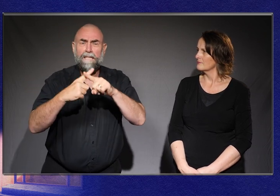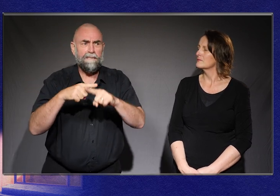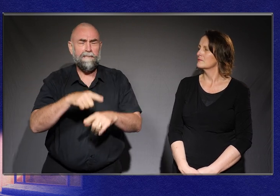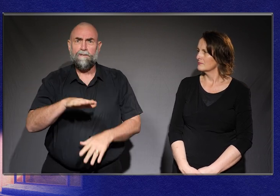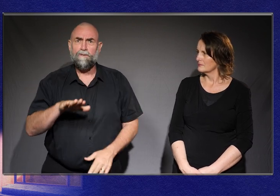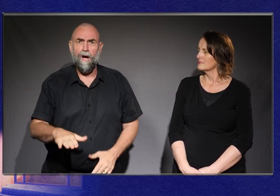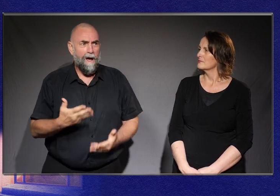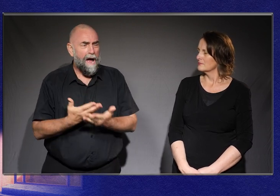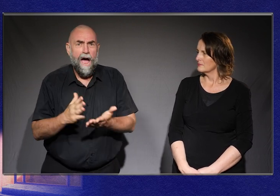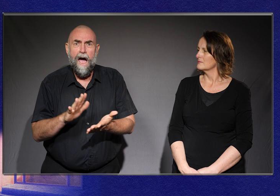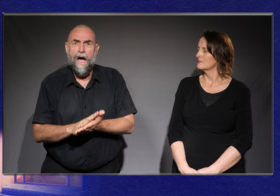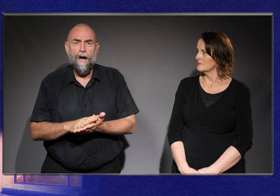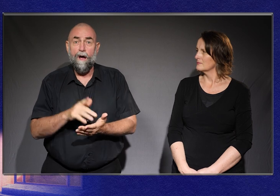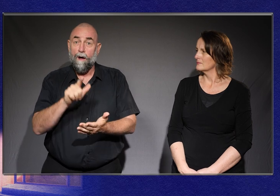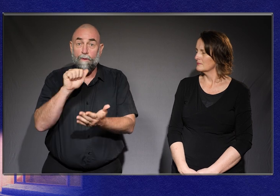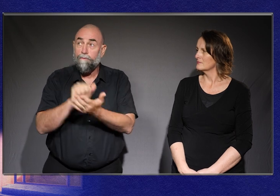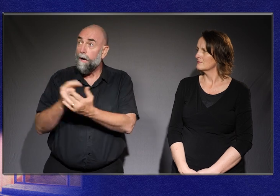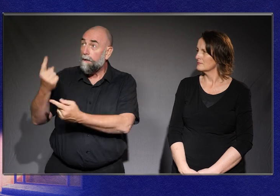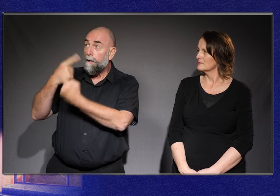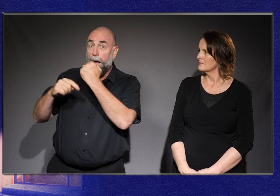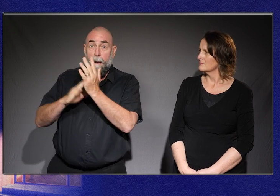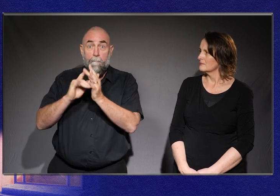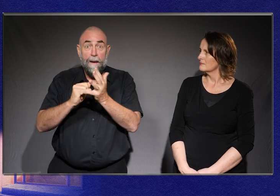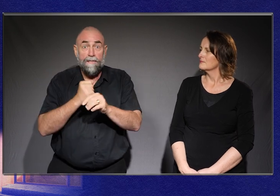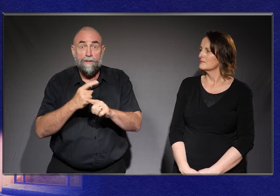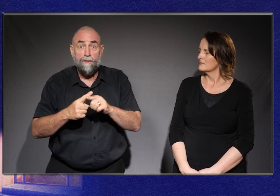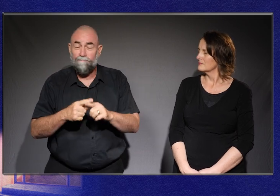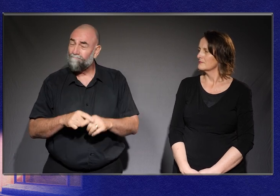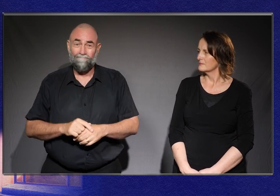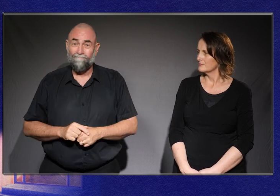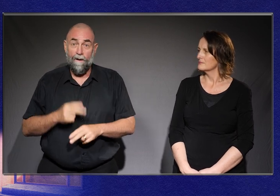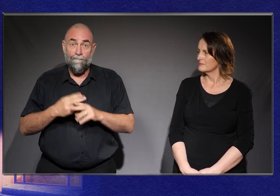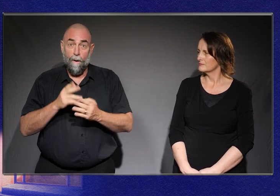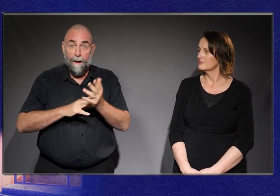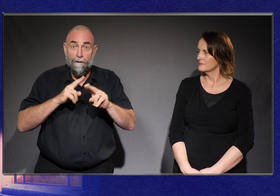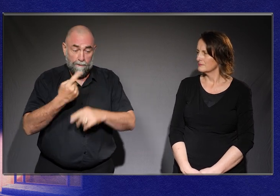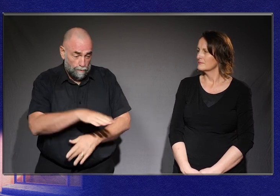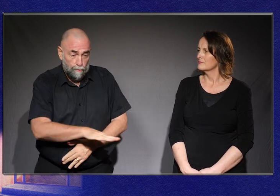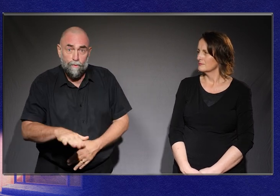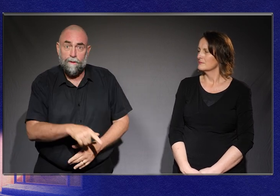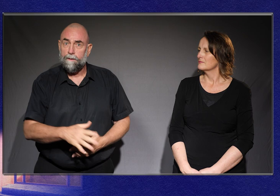And that’s not the right message to give parents or children.